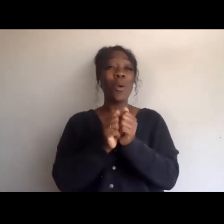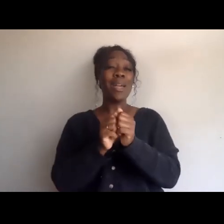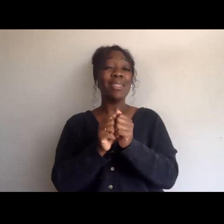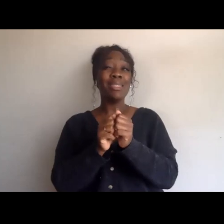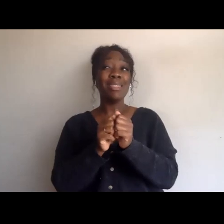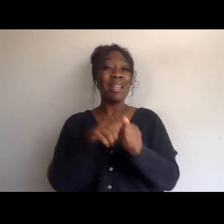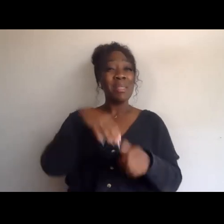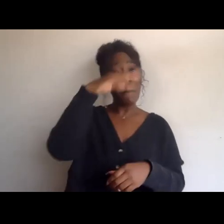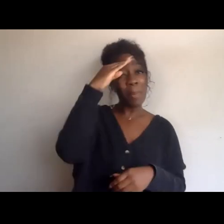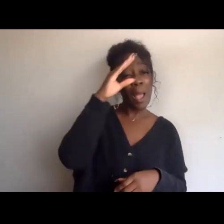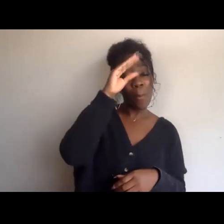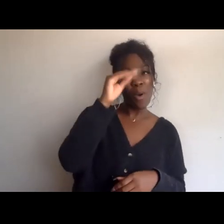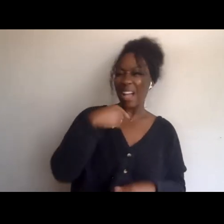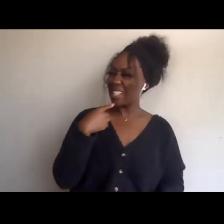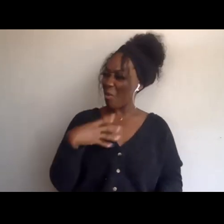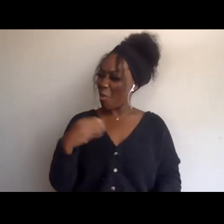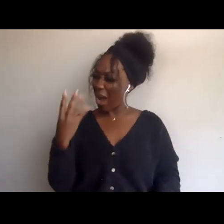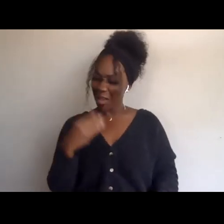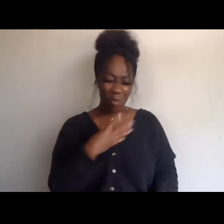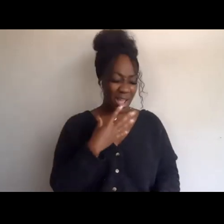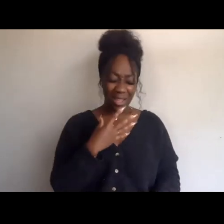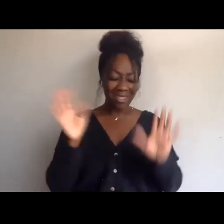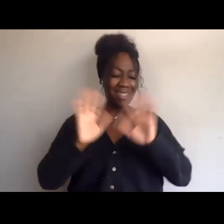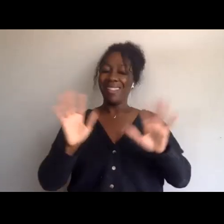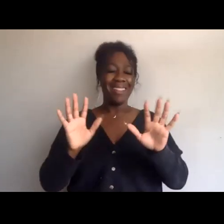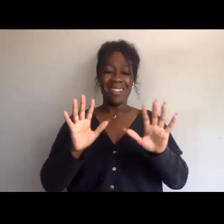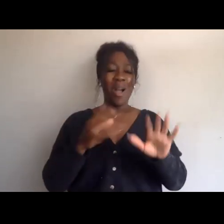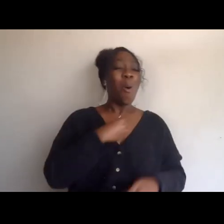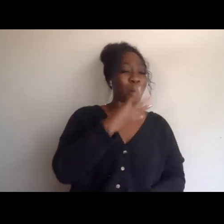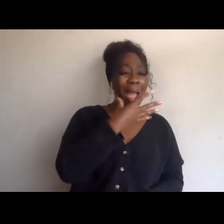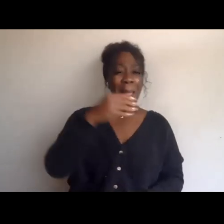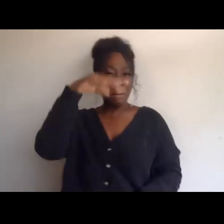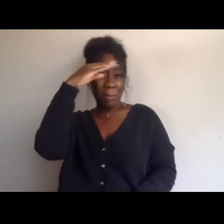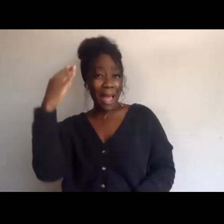and did I say white and white, white, and Black, right? That they would hold hands,